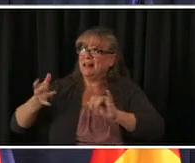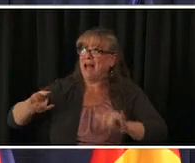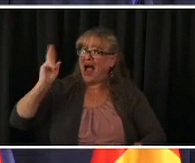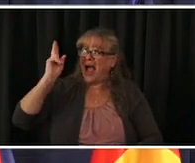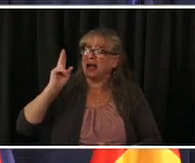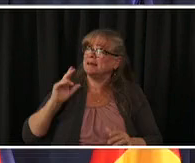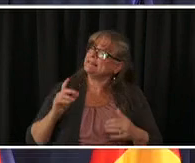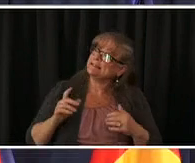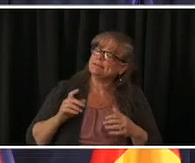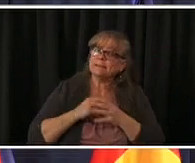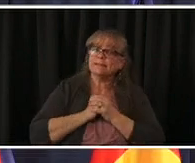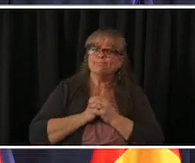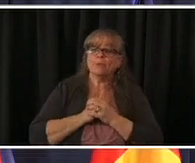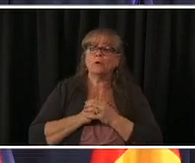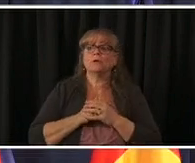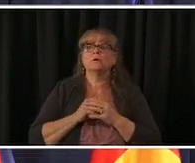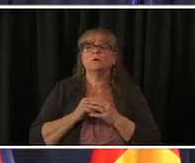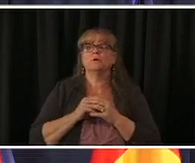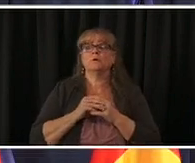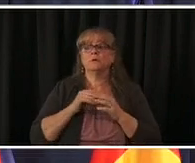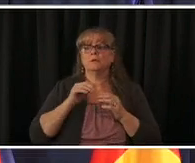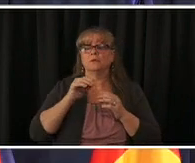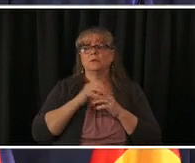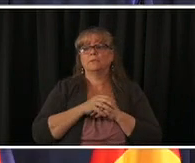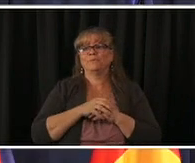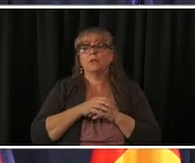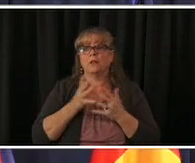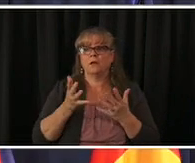the biggest break is there's not you know while there is a difference of course between a 52 year